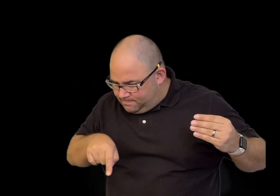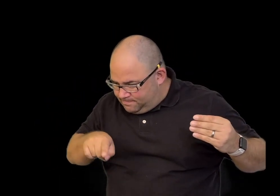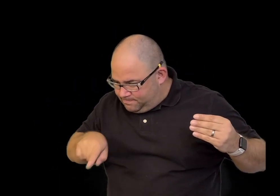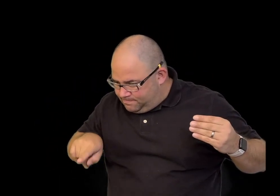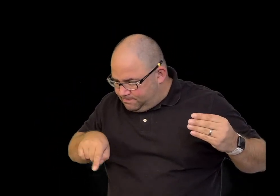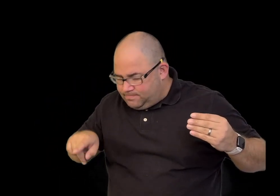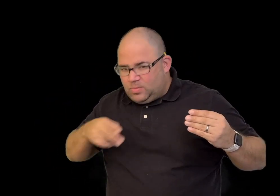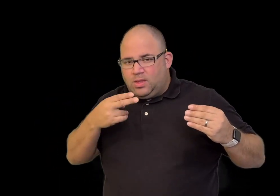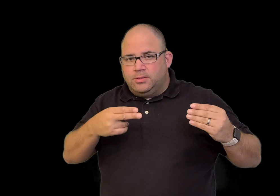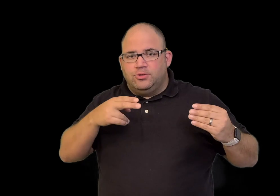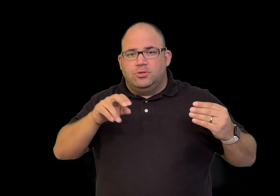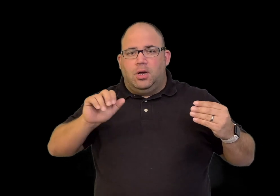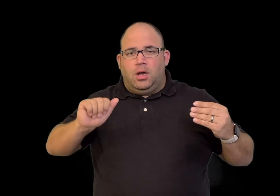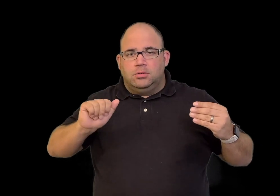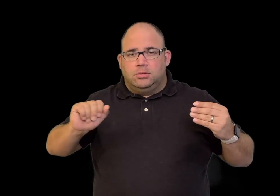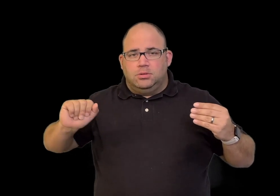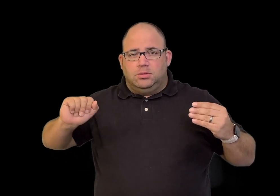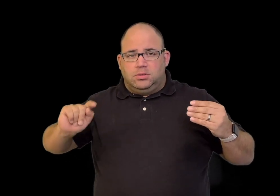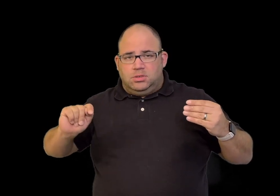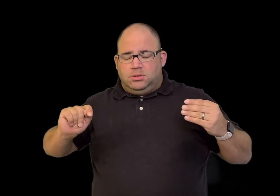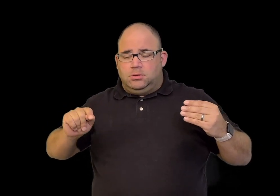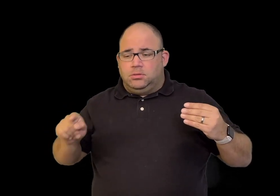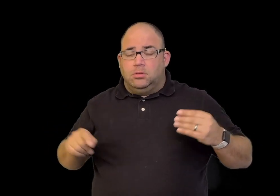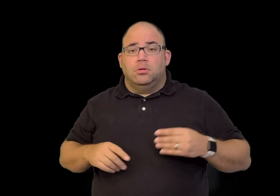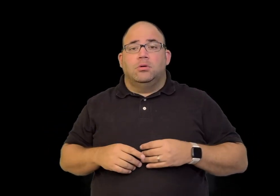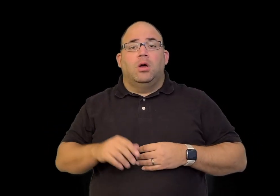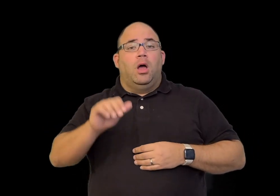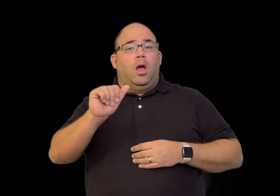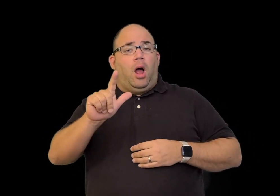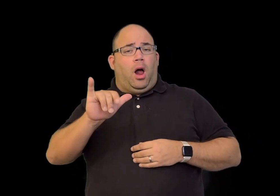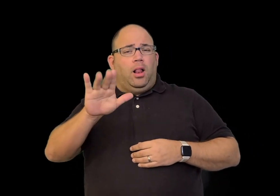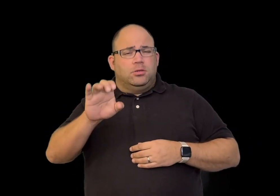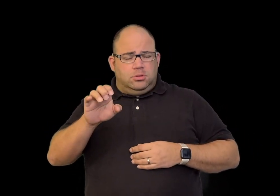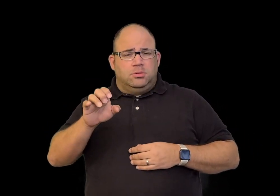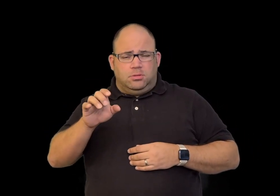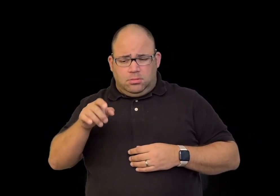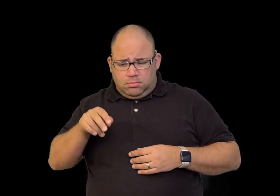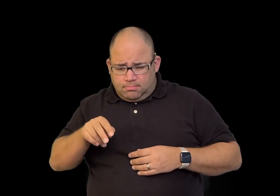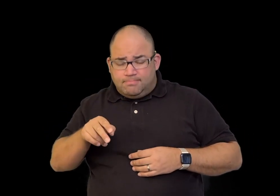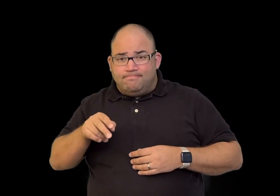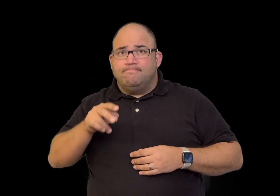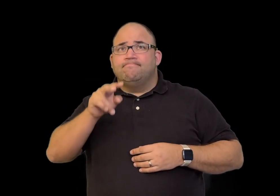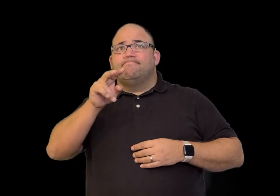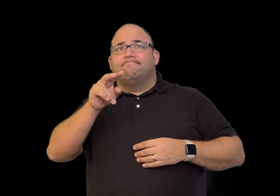and writing H-A-T in the dirt.